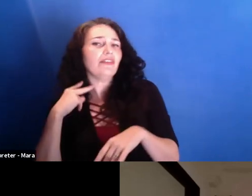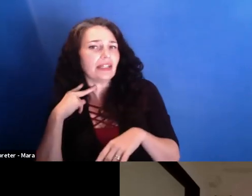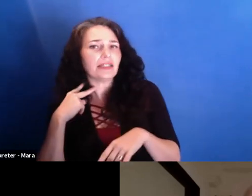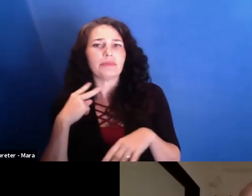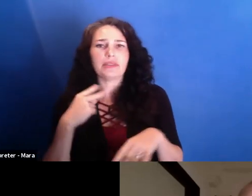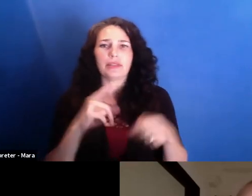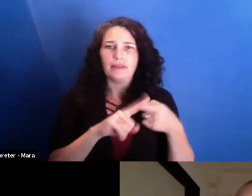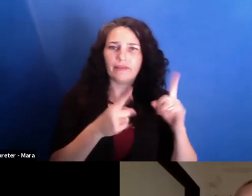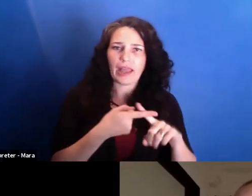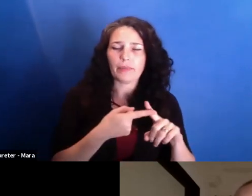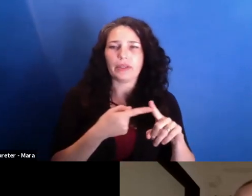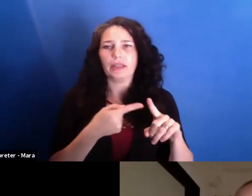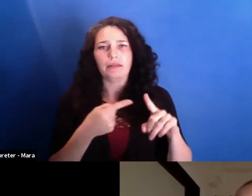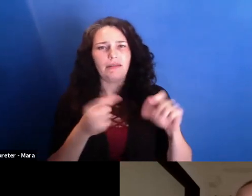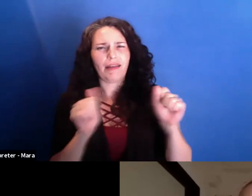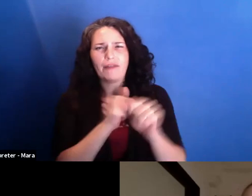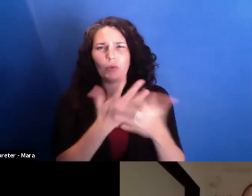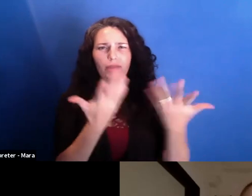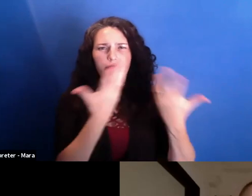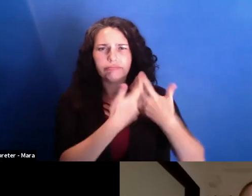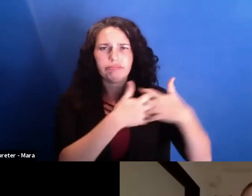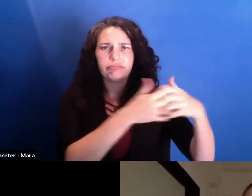in the end, it's their story, right?